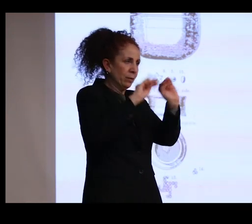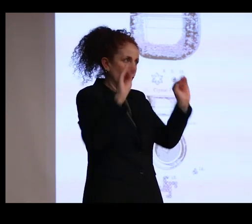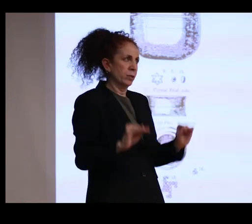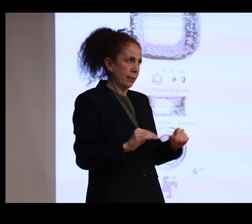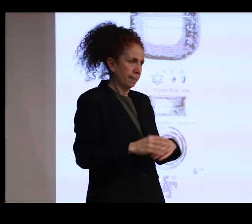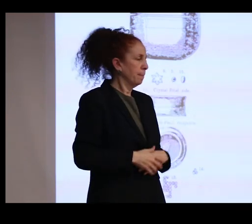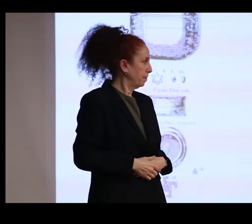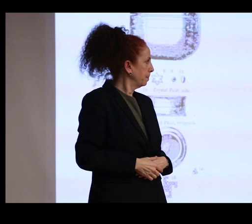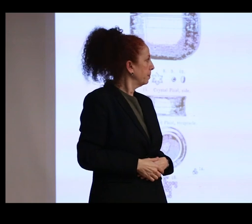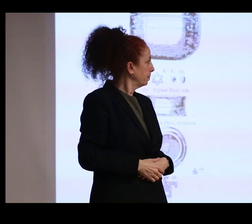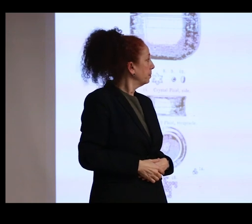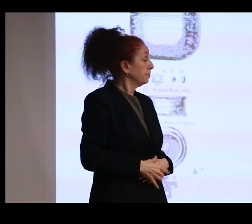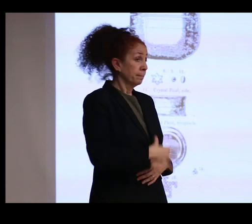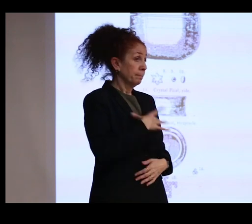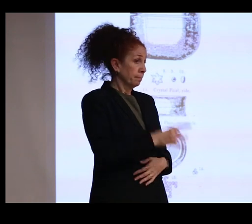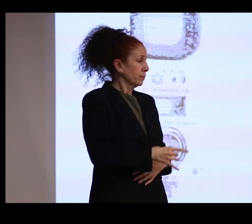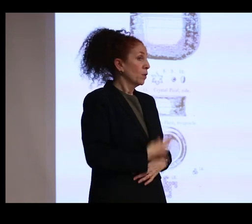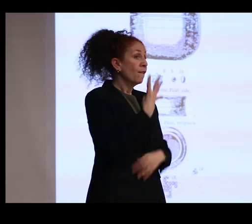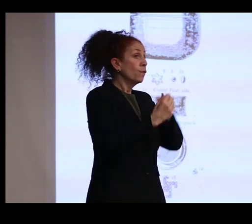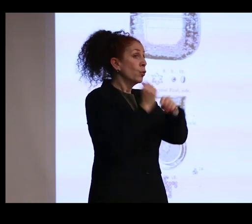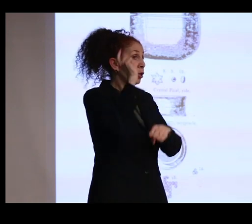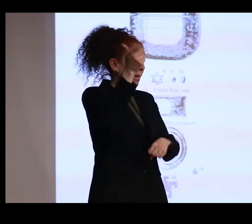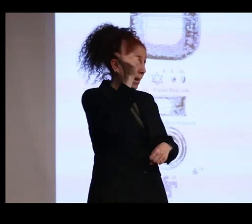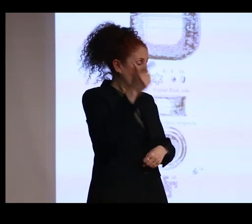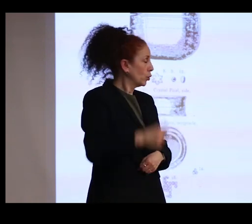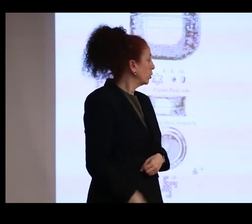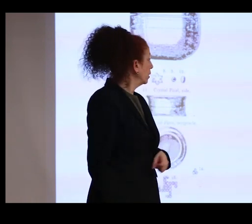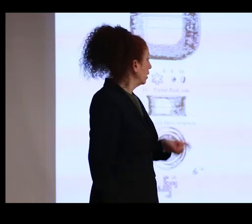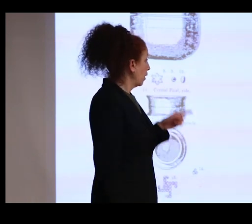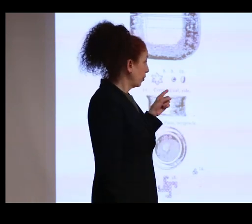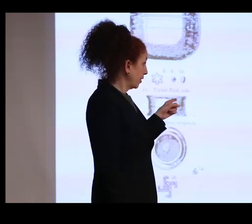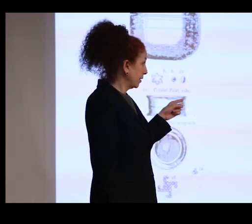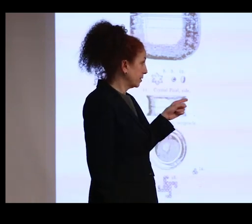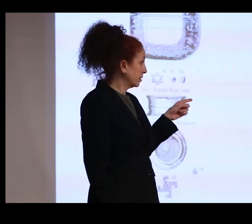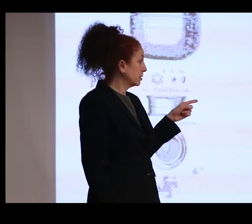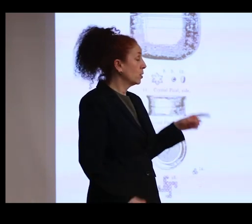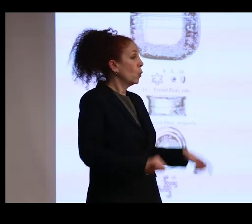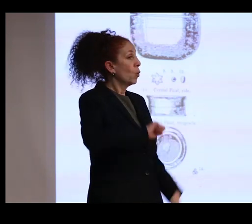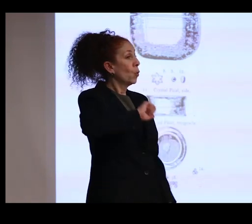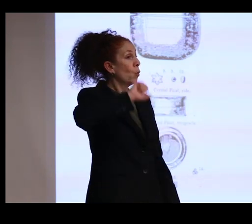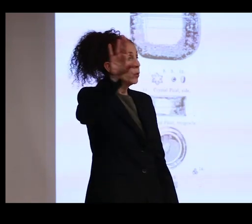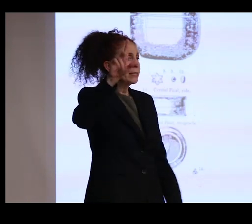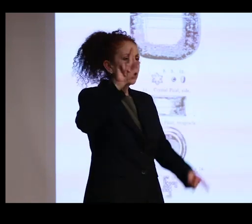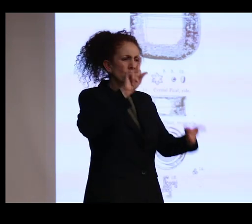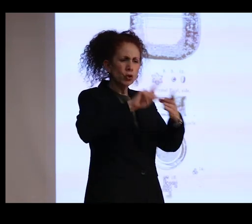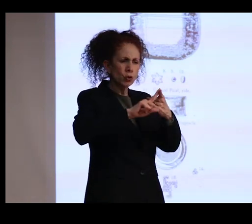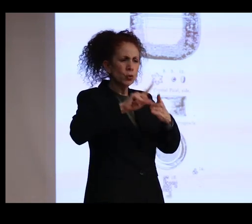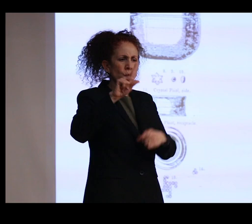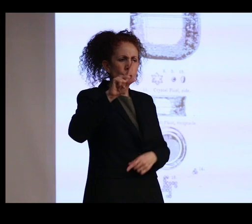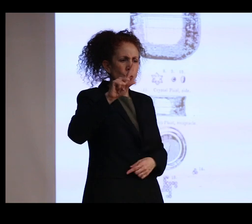Interesting. Four years later, this relic then was sent to Calcutta but not in its crystal reliquary.